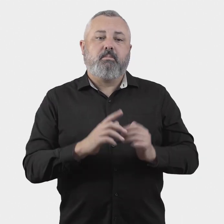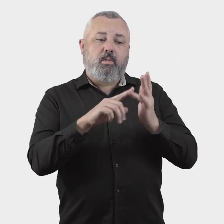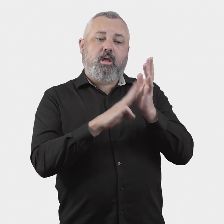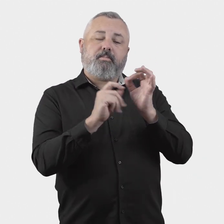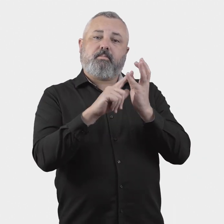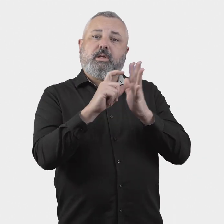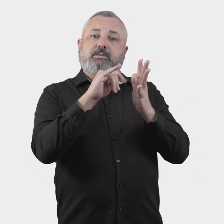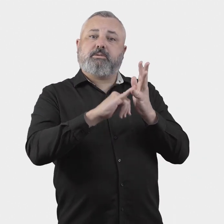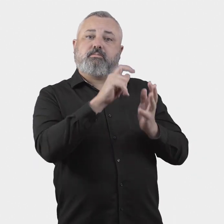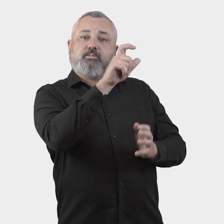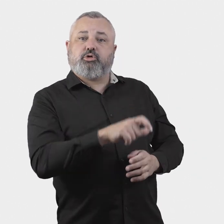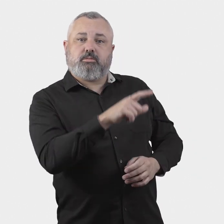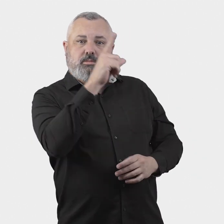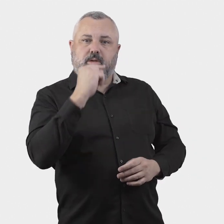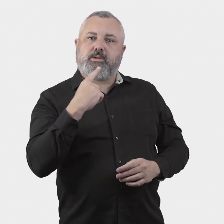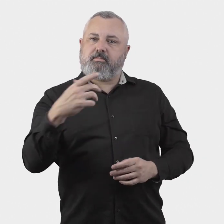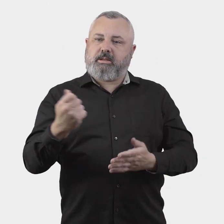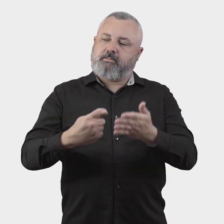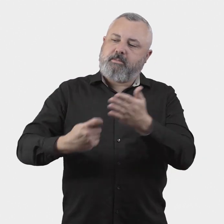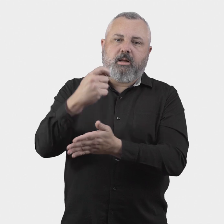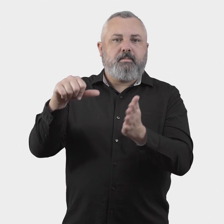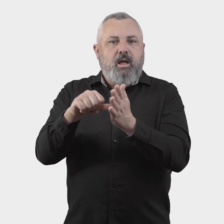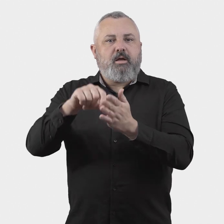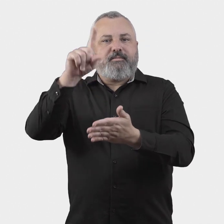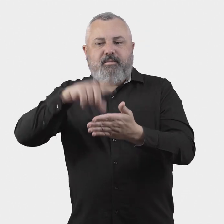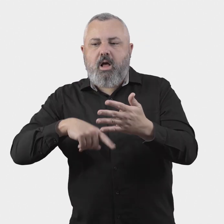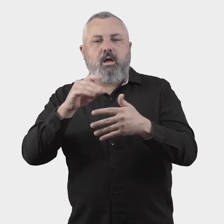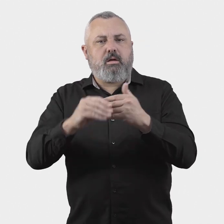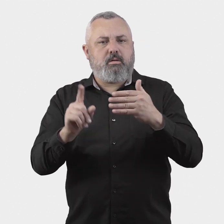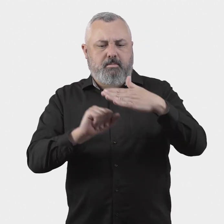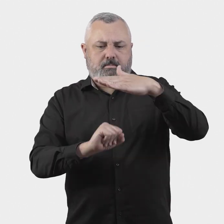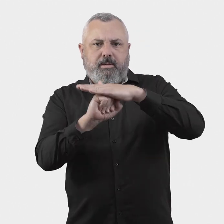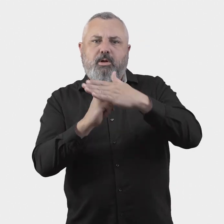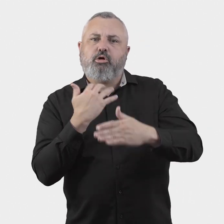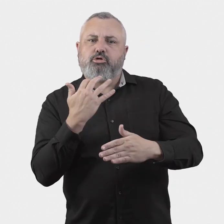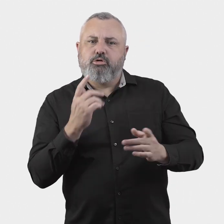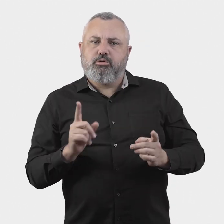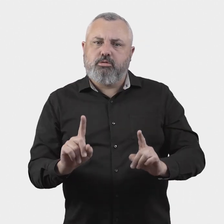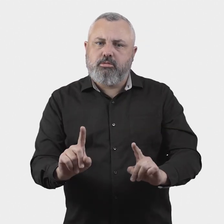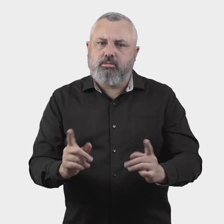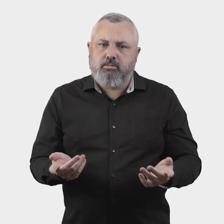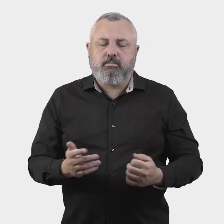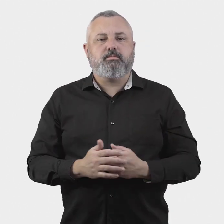19. What should be the maximum monetary amount the ombudsperson is able to award?